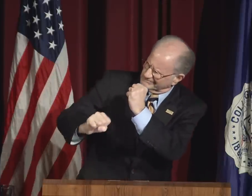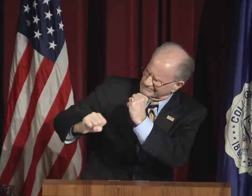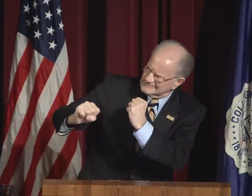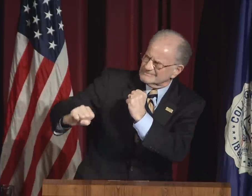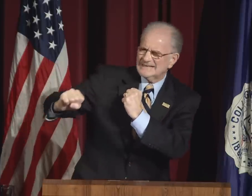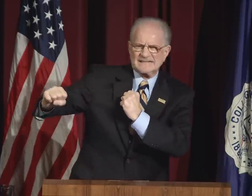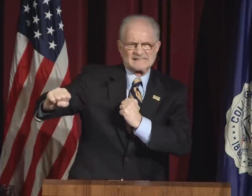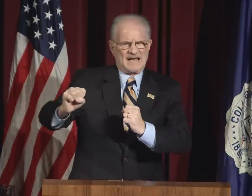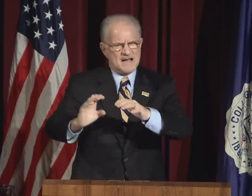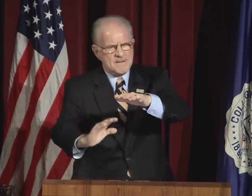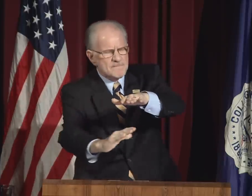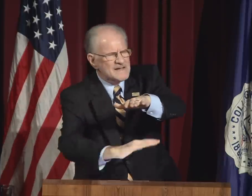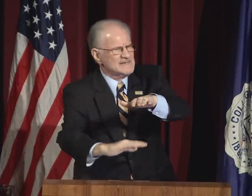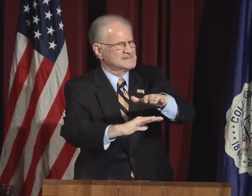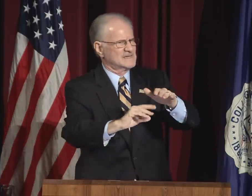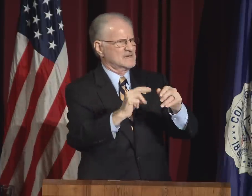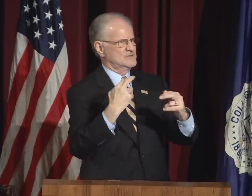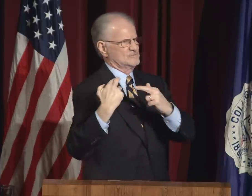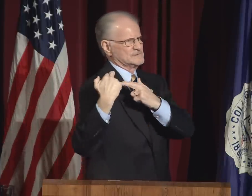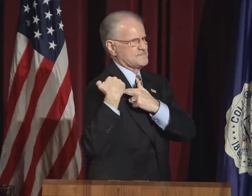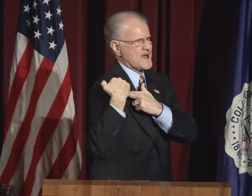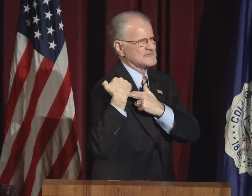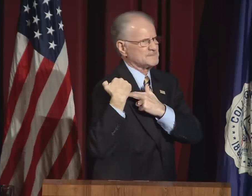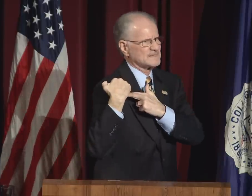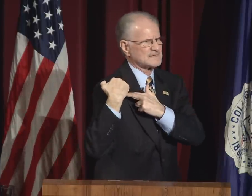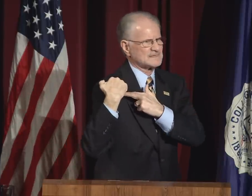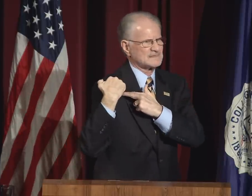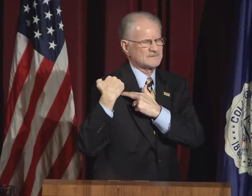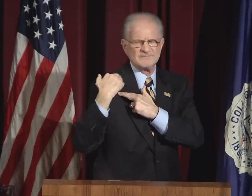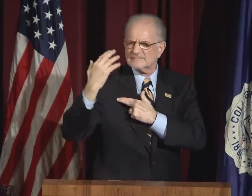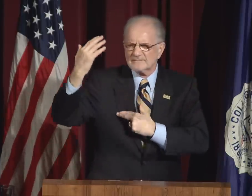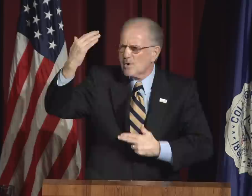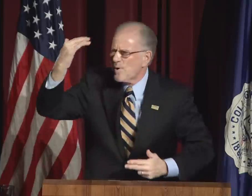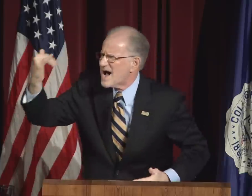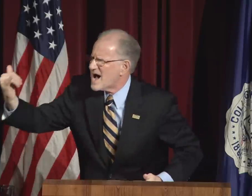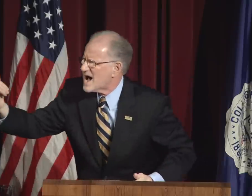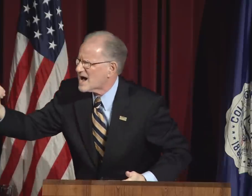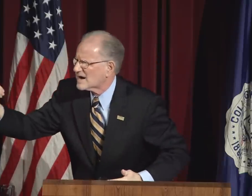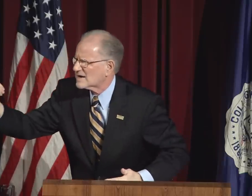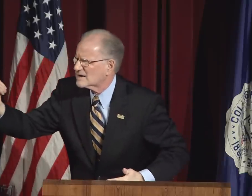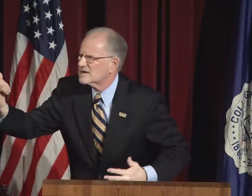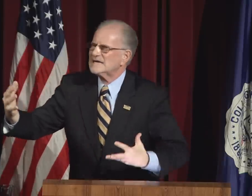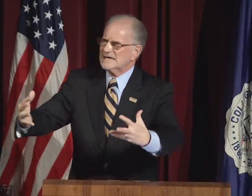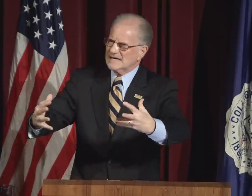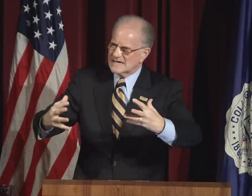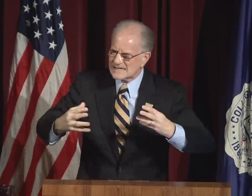This acceptance must transcend basic hospitality.